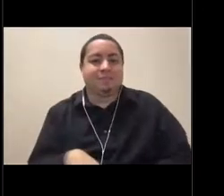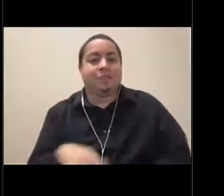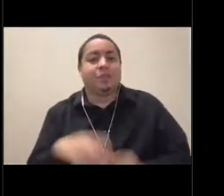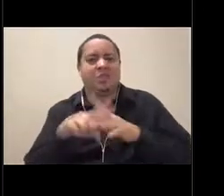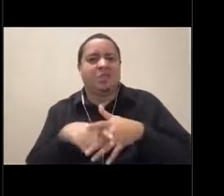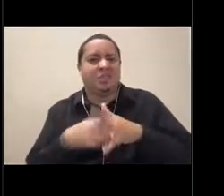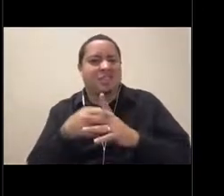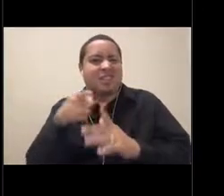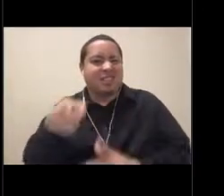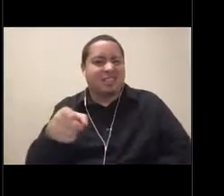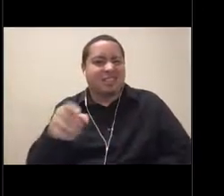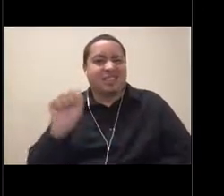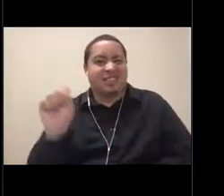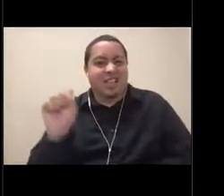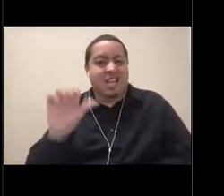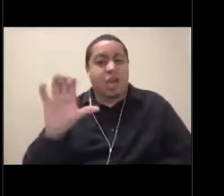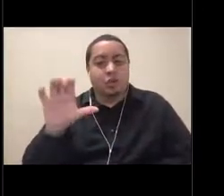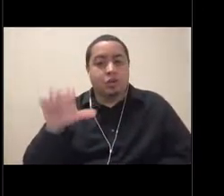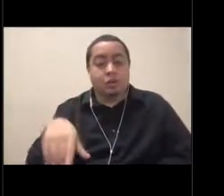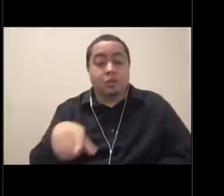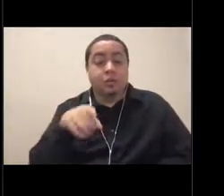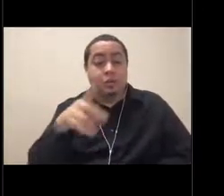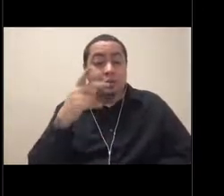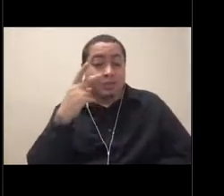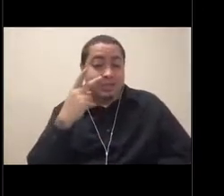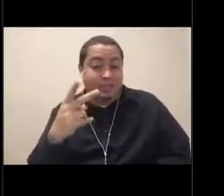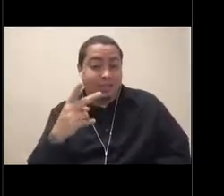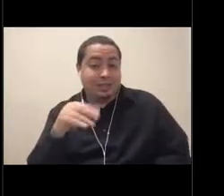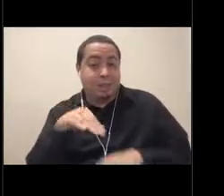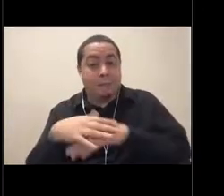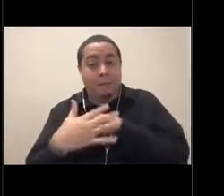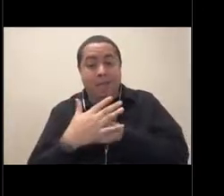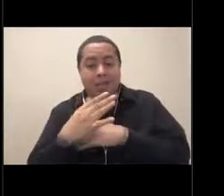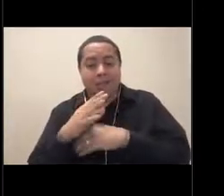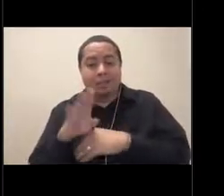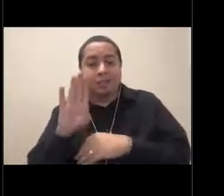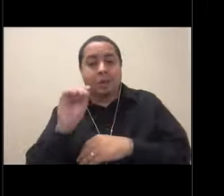You can see off to our left there's a beach boardwalk. It's an amusement park that's really popular.